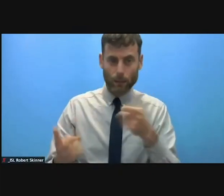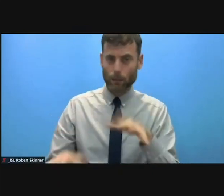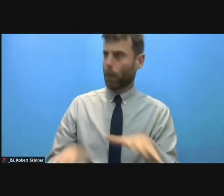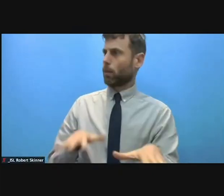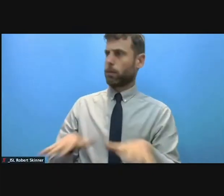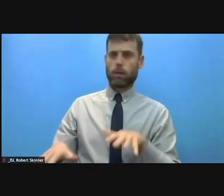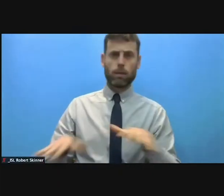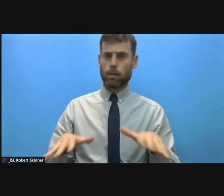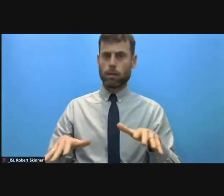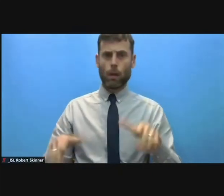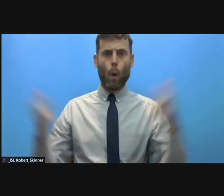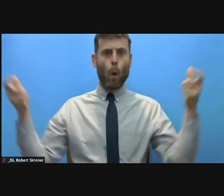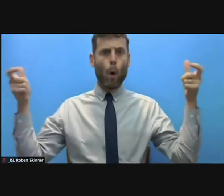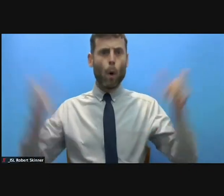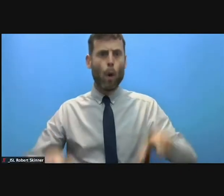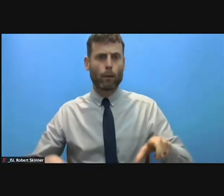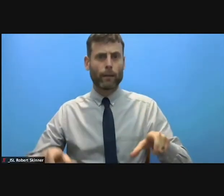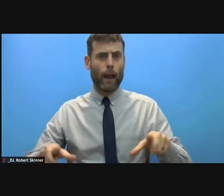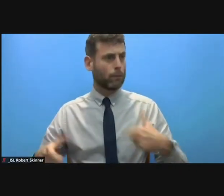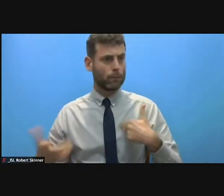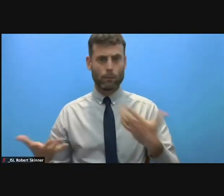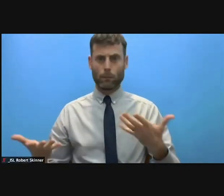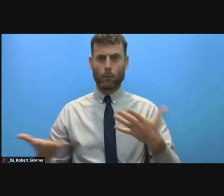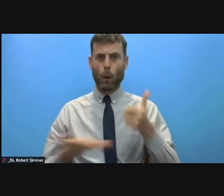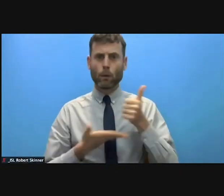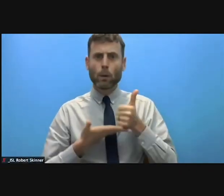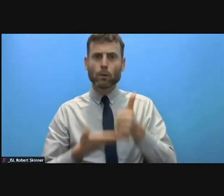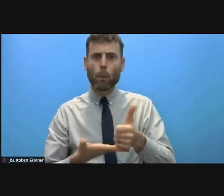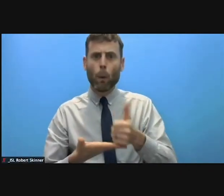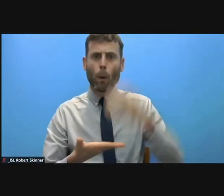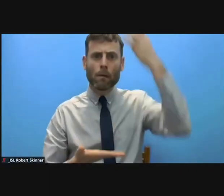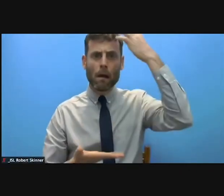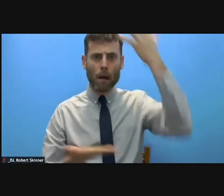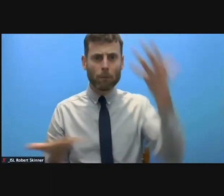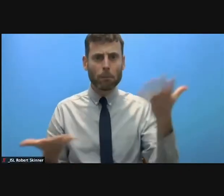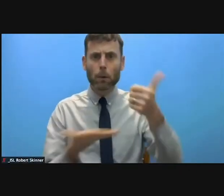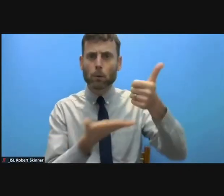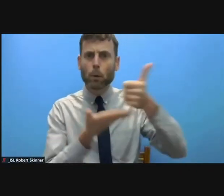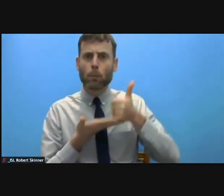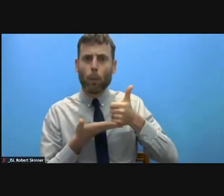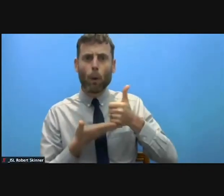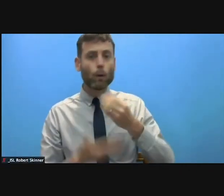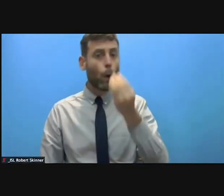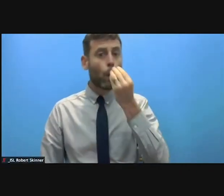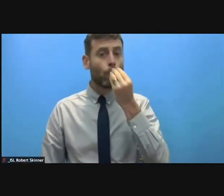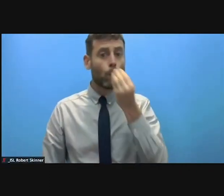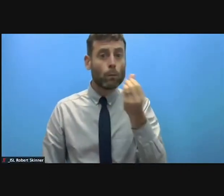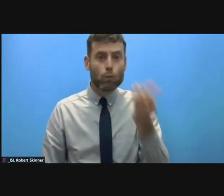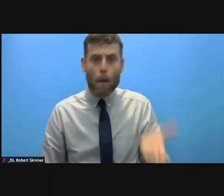by the government. Coupled with increased food prices, immediately fell into food insecurity.